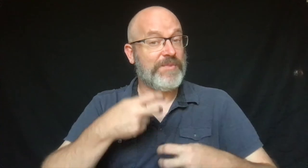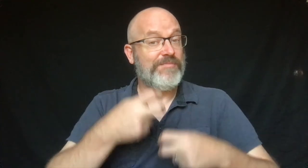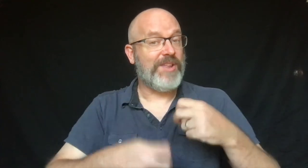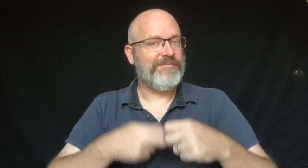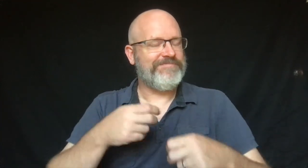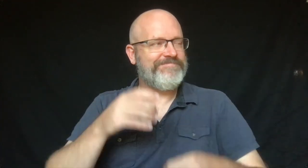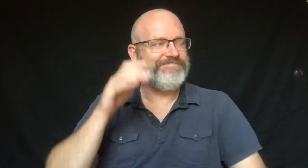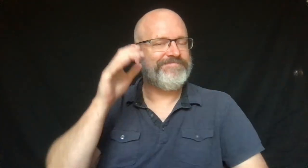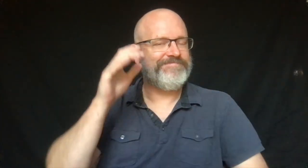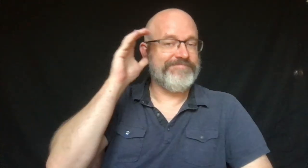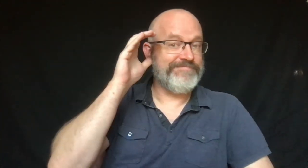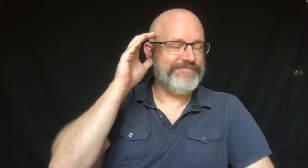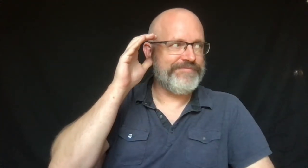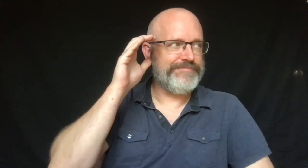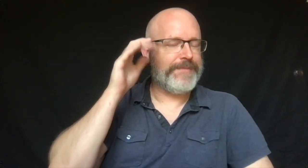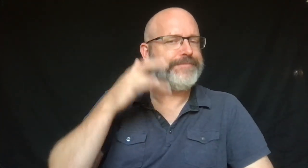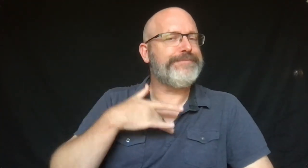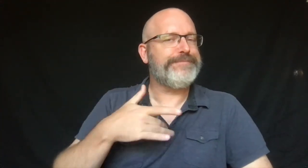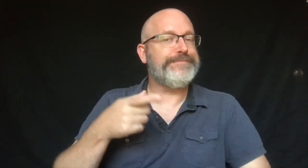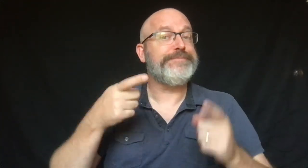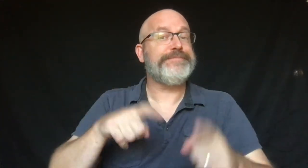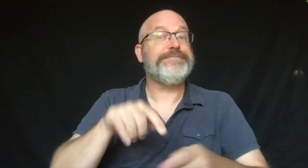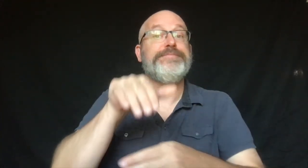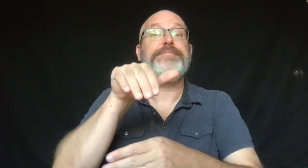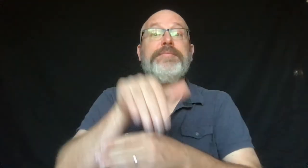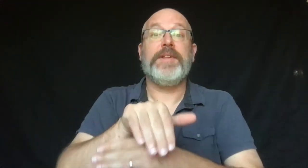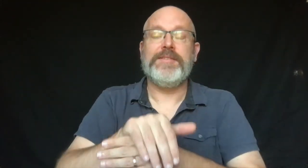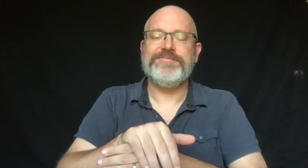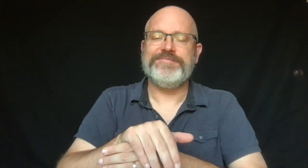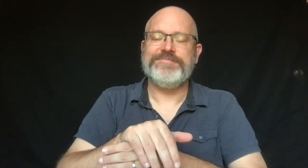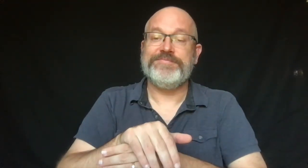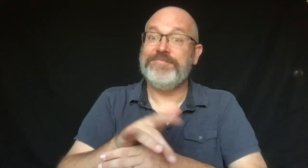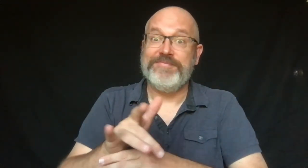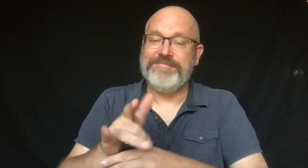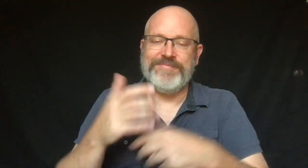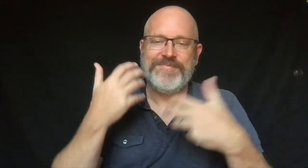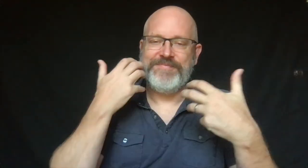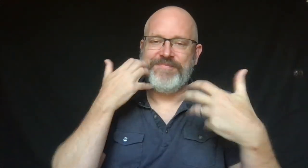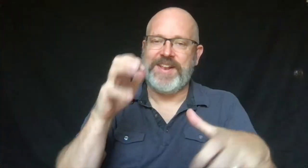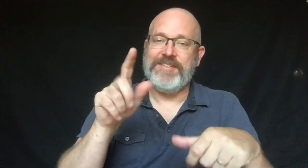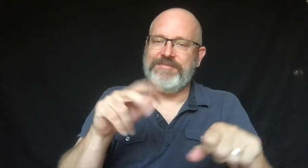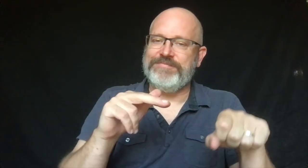She also had problems listening especially at night.